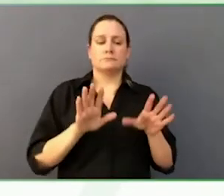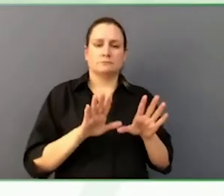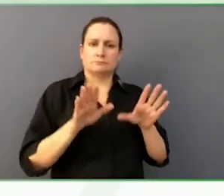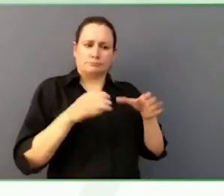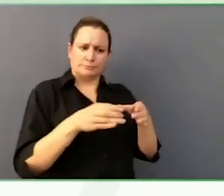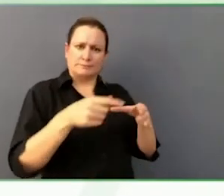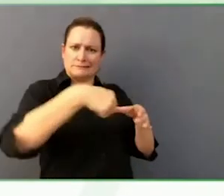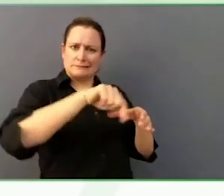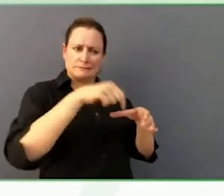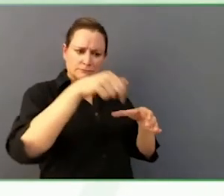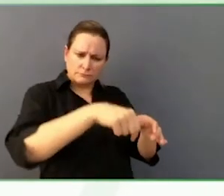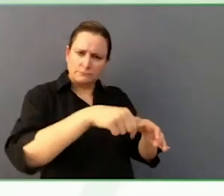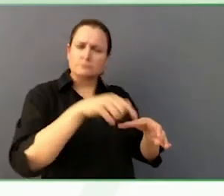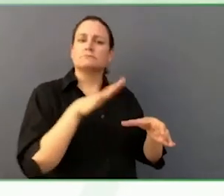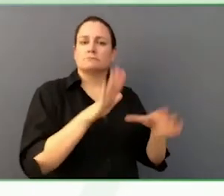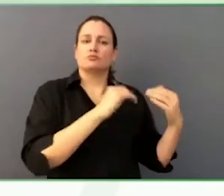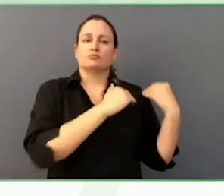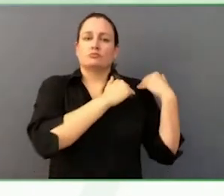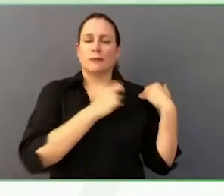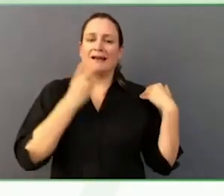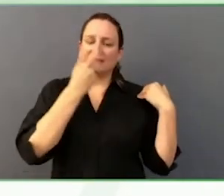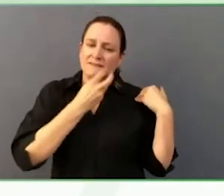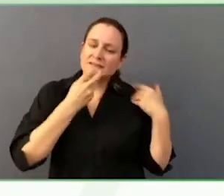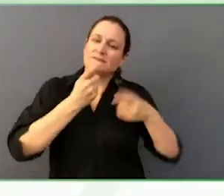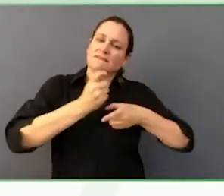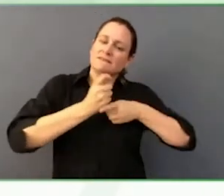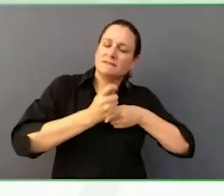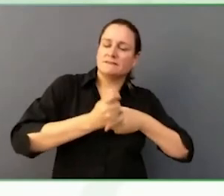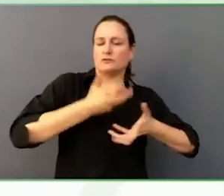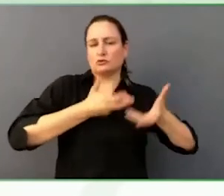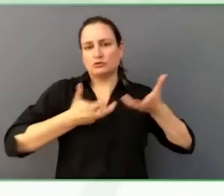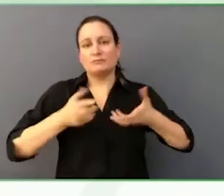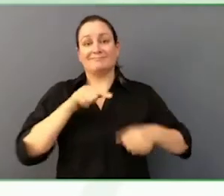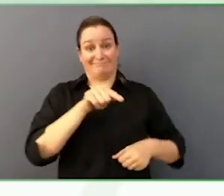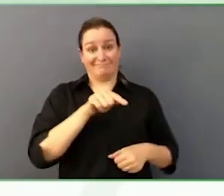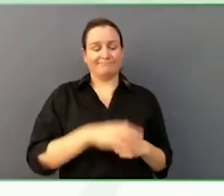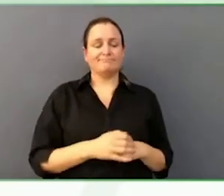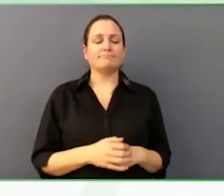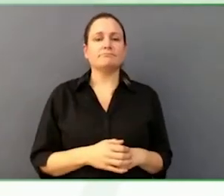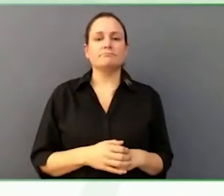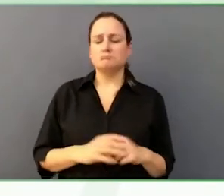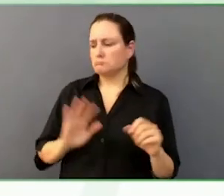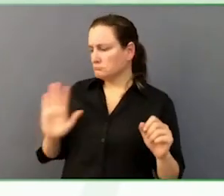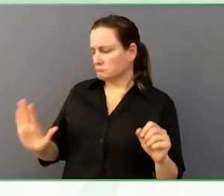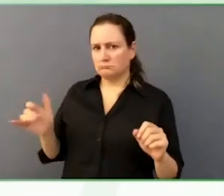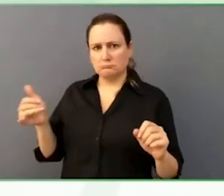17 of them on the call, which is a testament to their commitment to